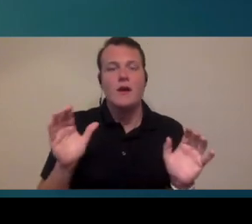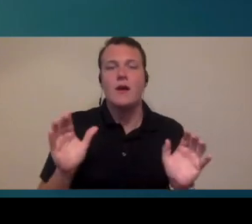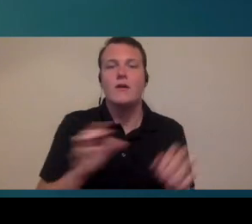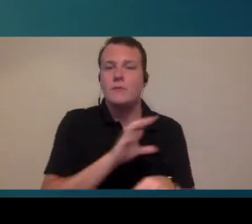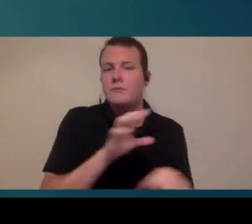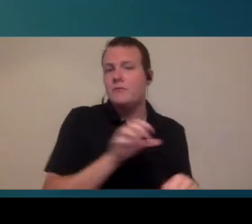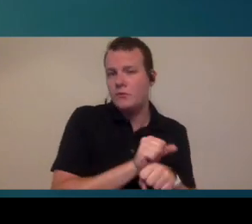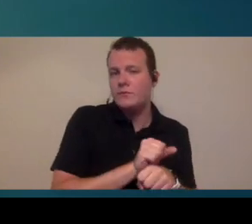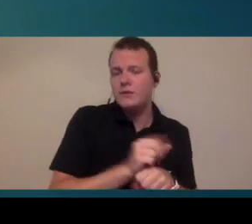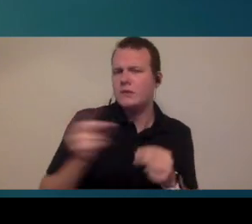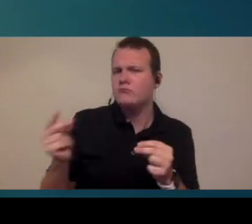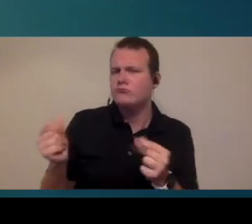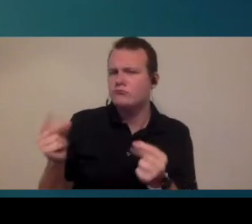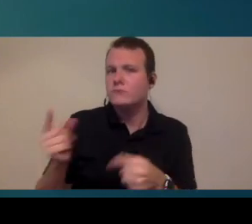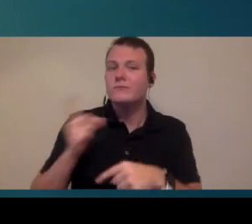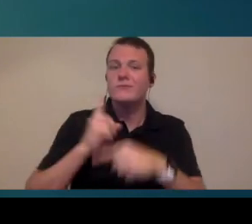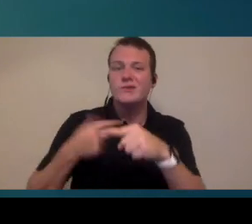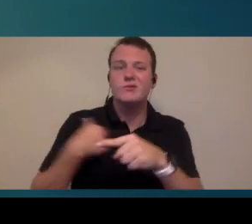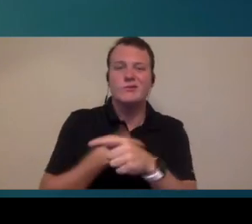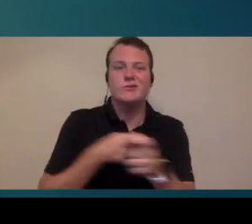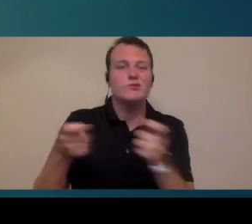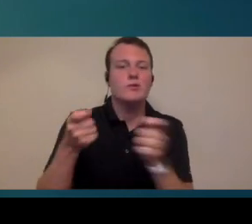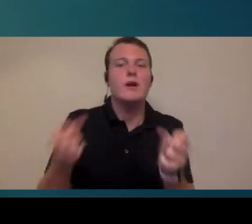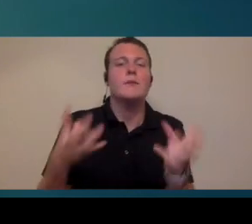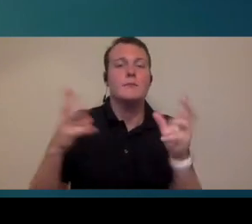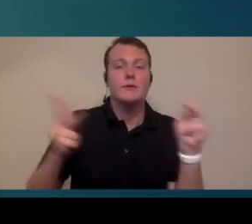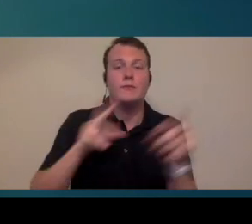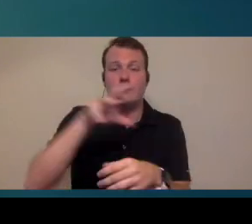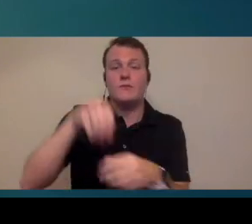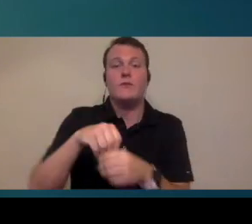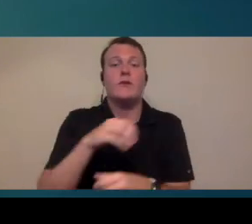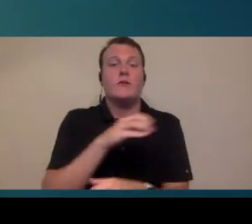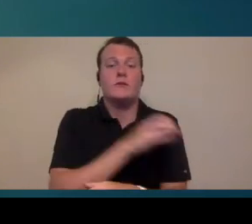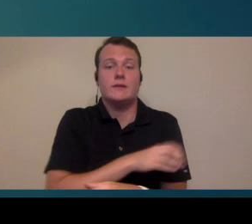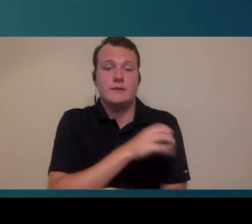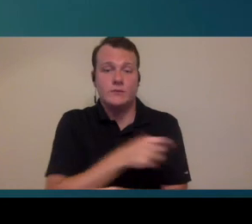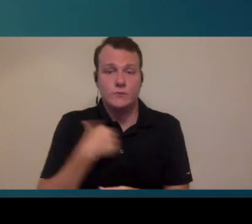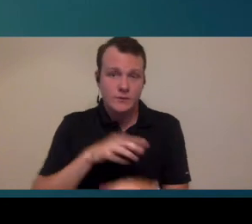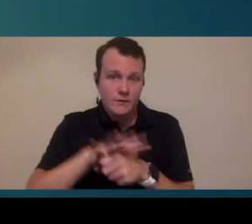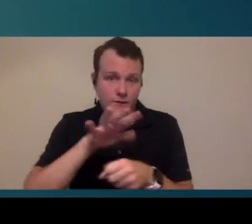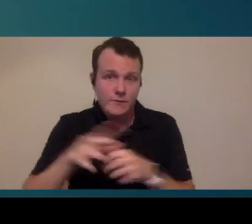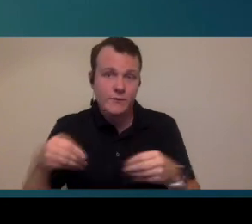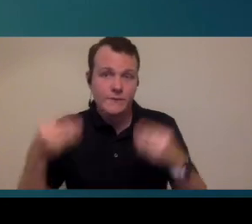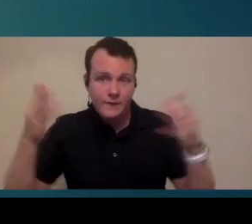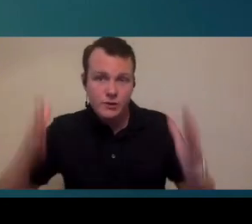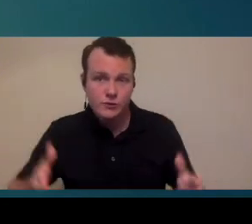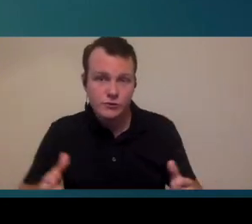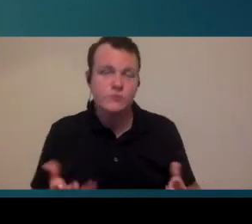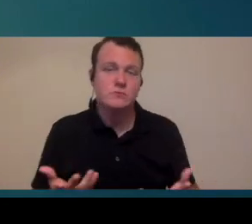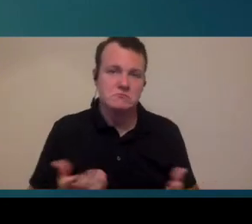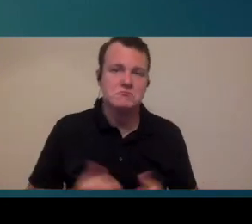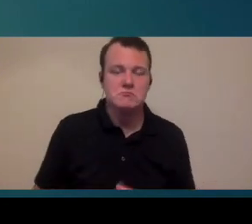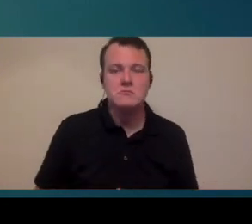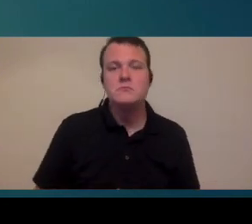quickly but also at a time where we can kind of control how many people are in the clinic and do we have enough providers available to service those